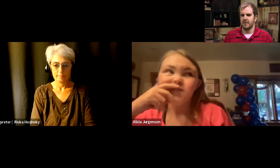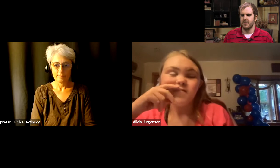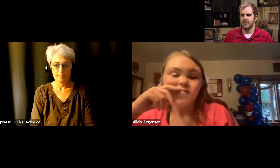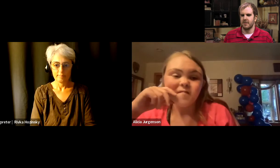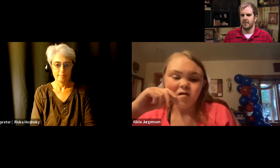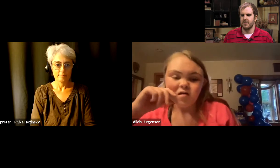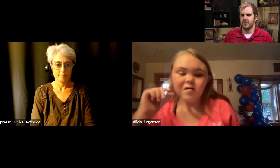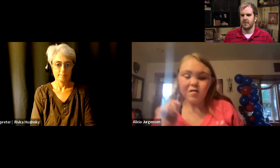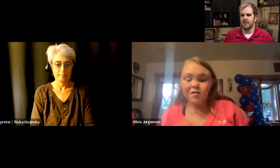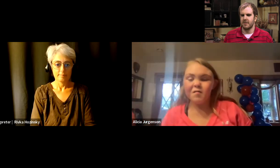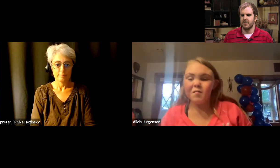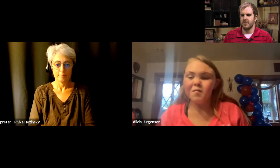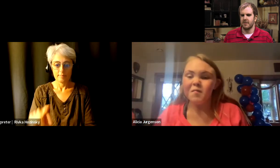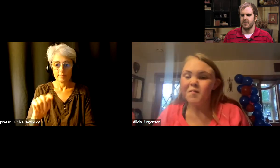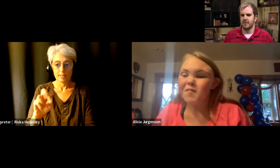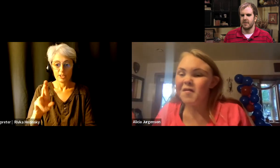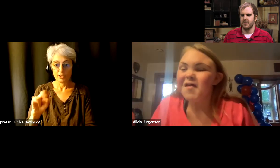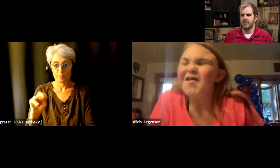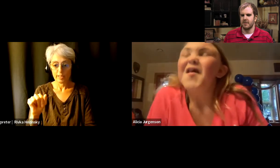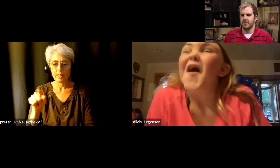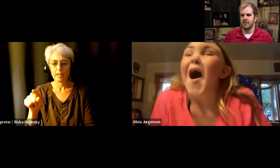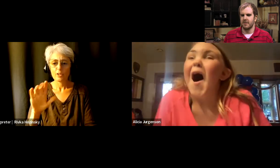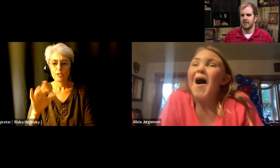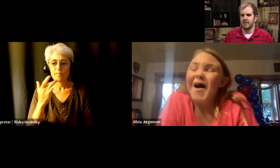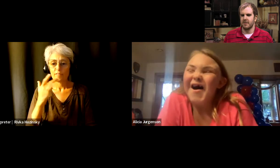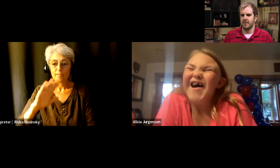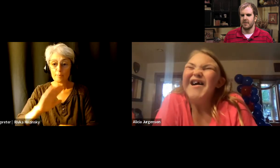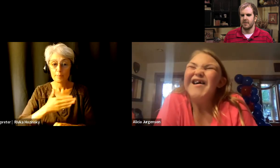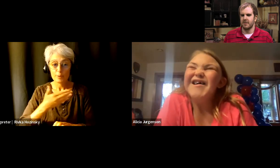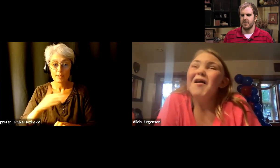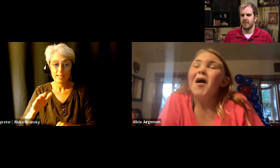Te Rina, do you have a favorite kind of music to dance to?